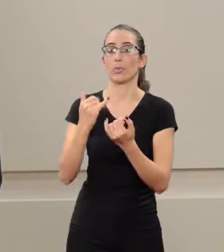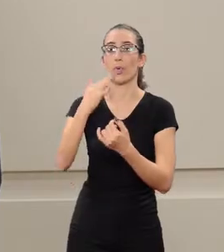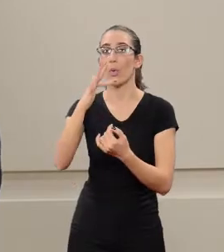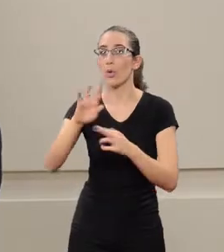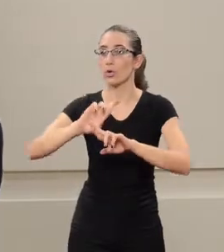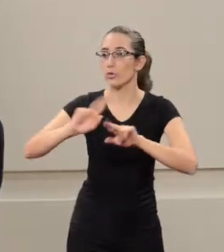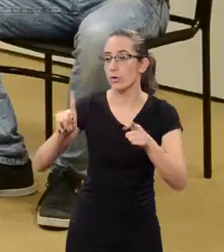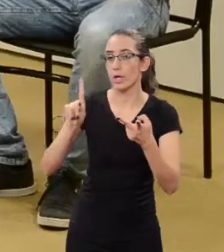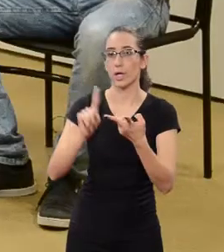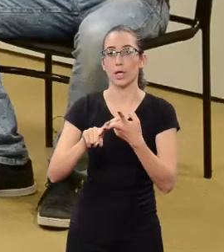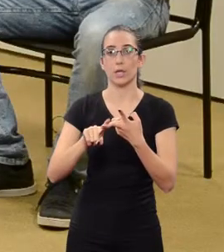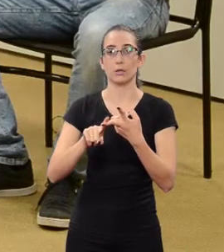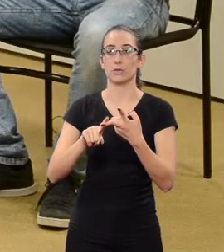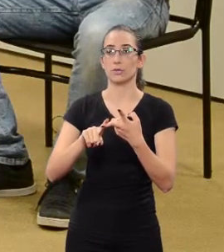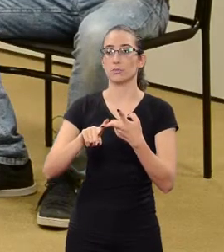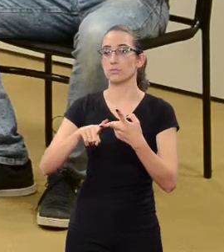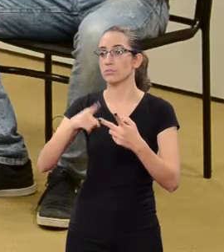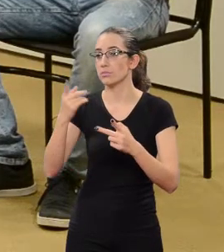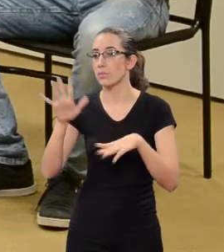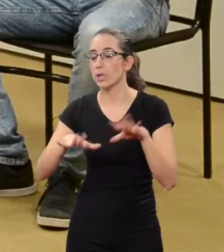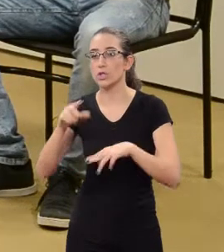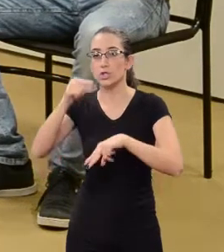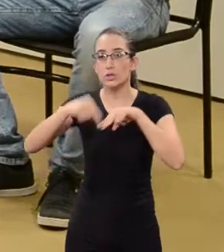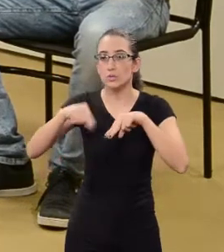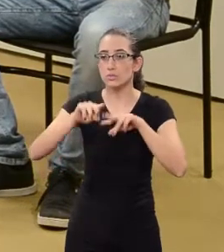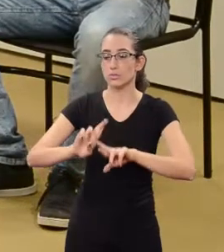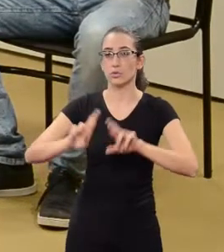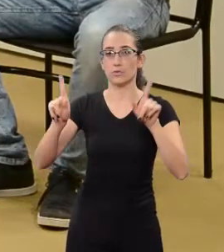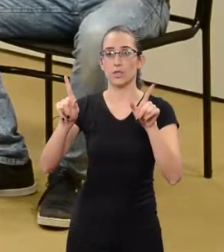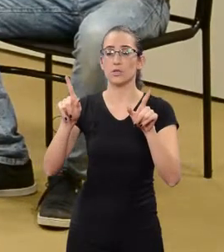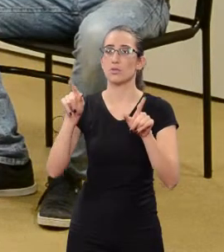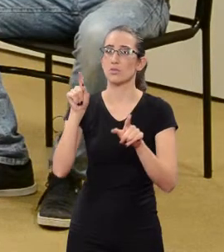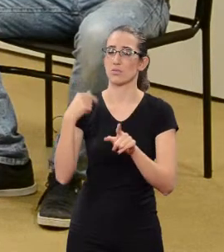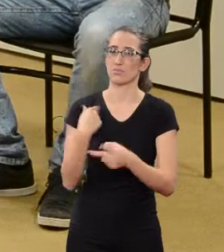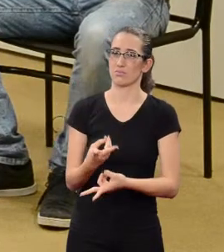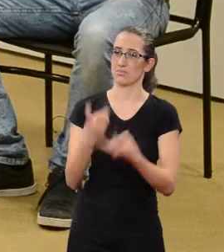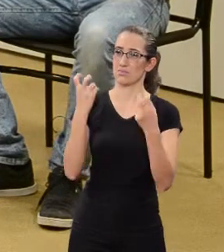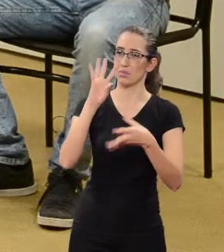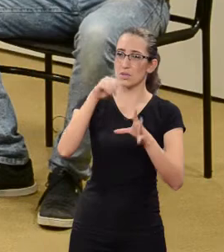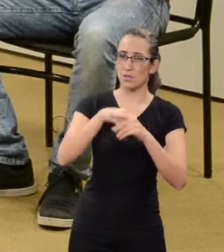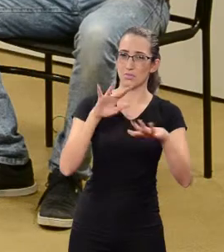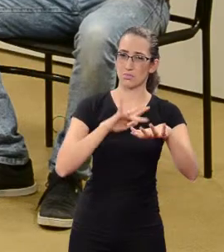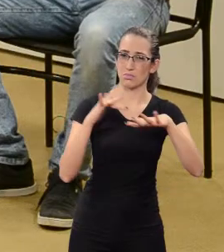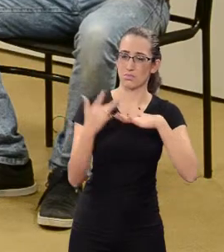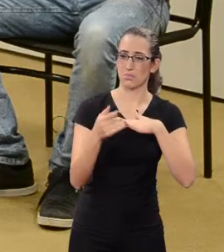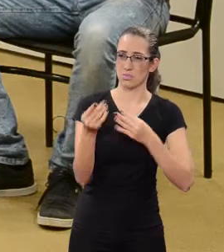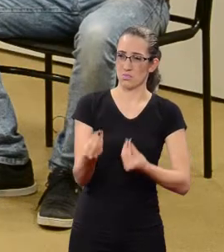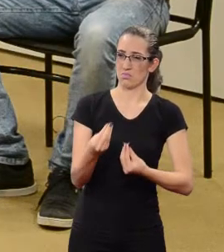We observe this in social networks and it's something that is worrying